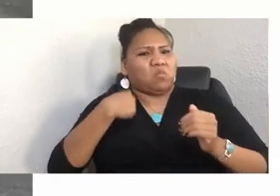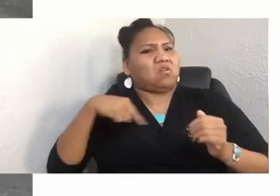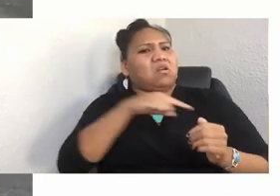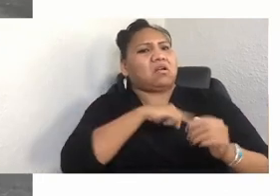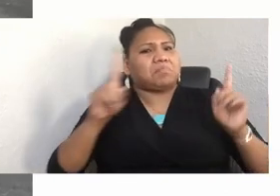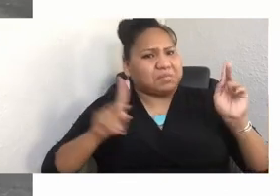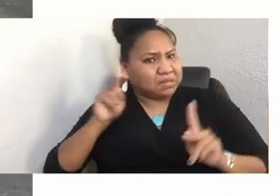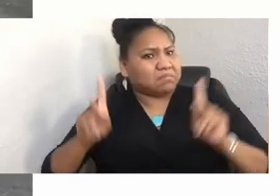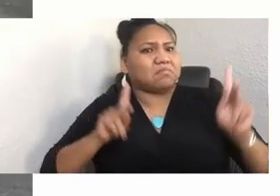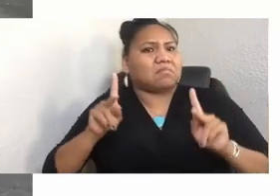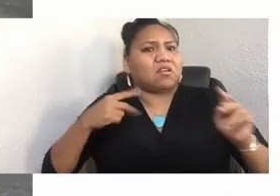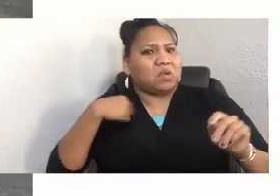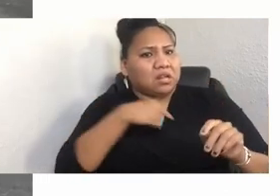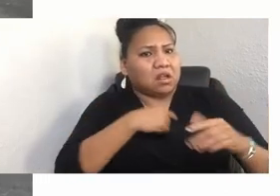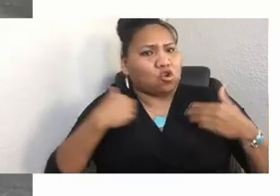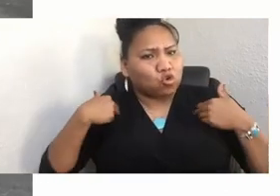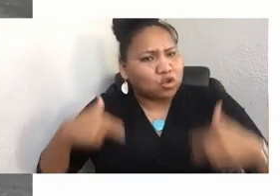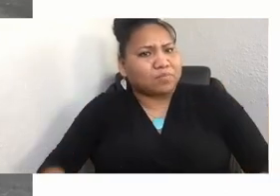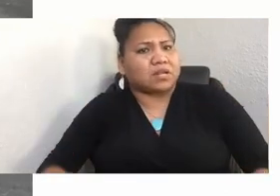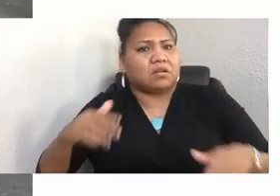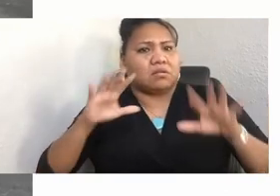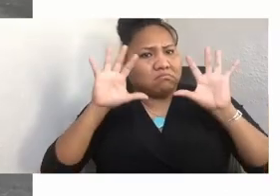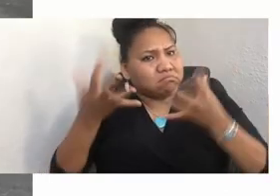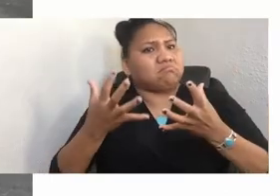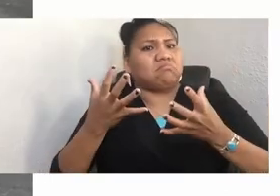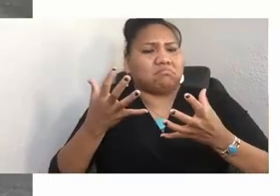He insisted that if I asked Indians what it means to become human in their traditional ways,